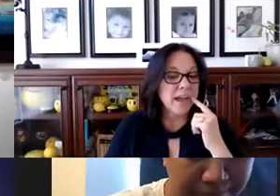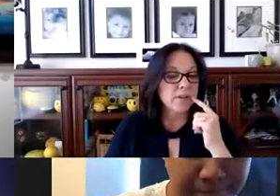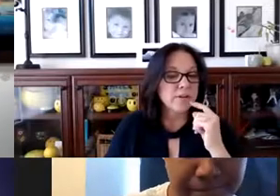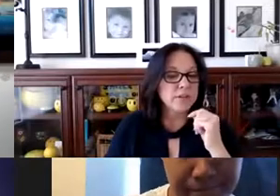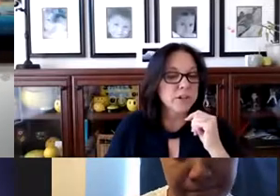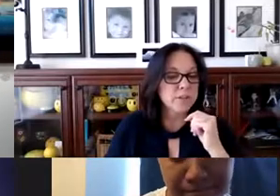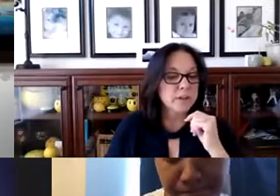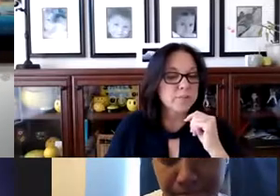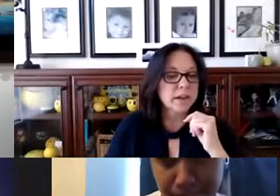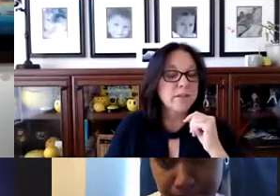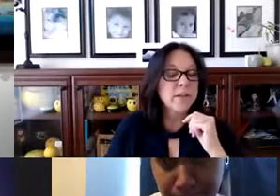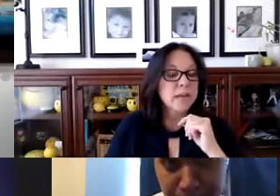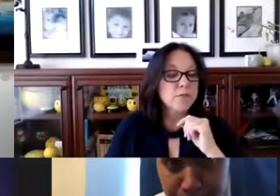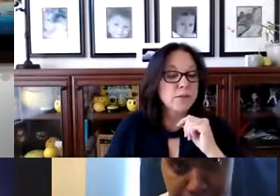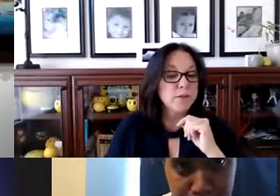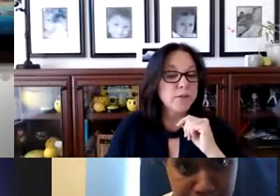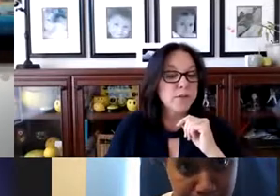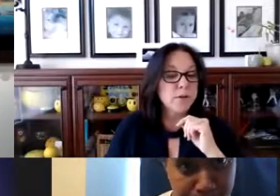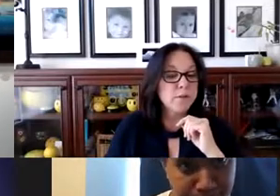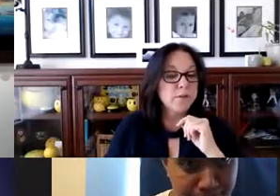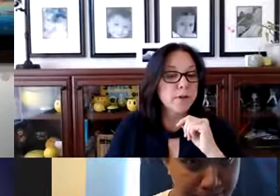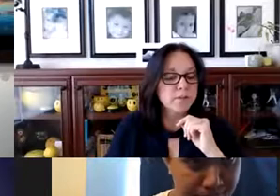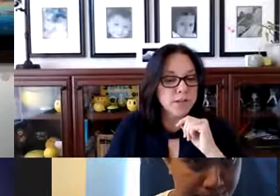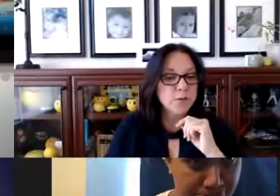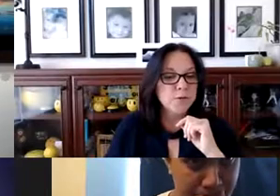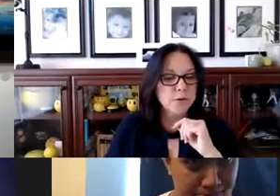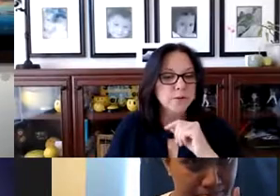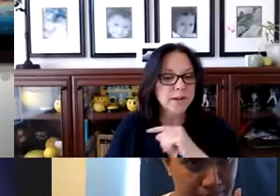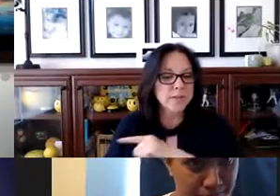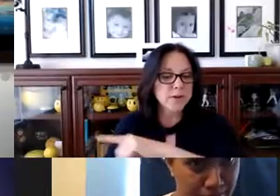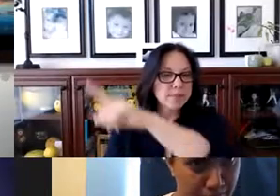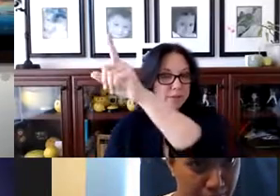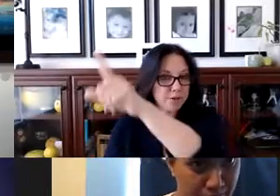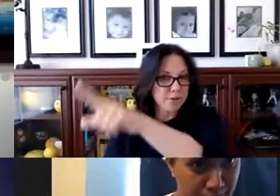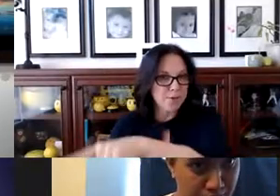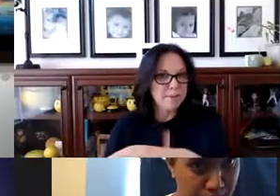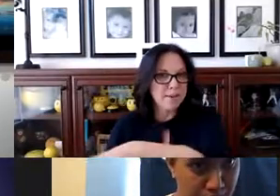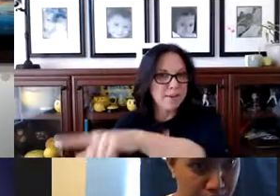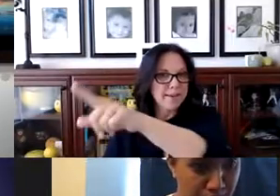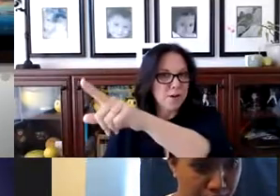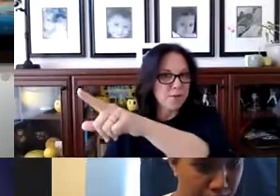you can show the subtitle. If you do full view, full transcript, it'll show up over